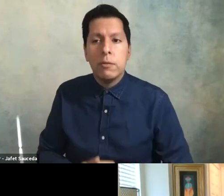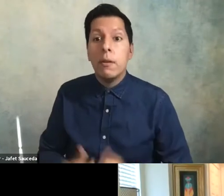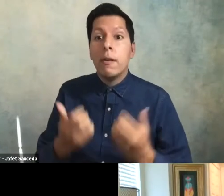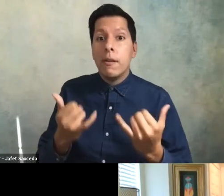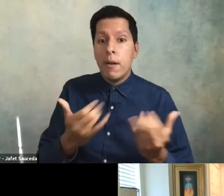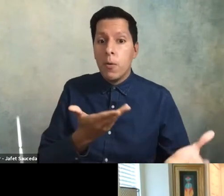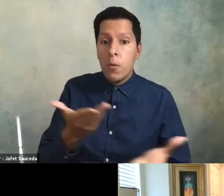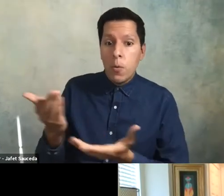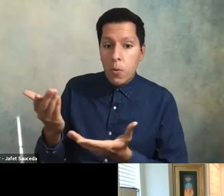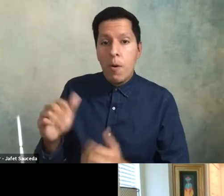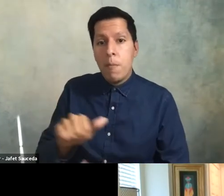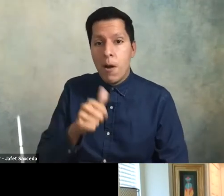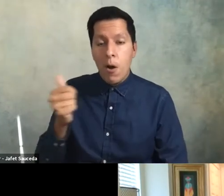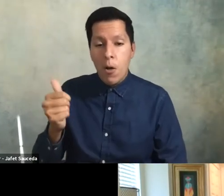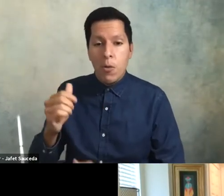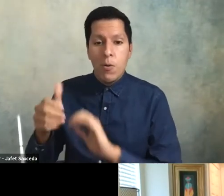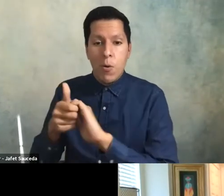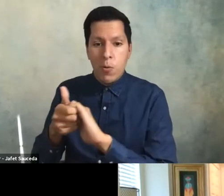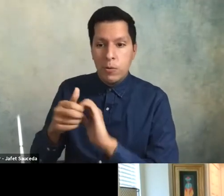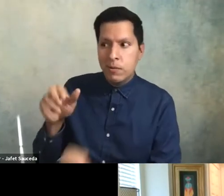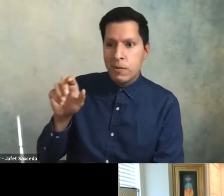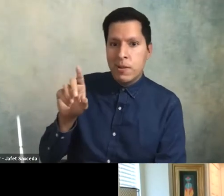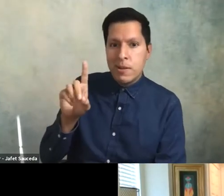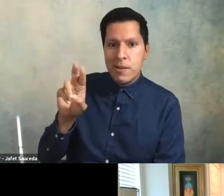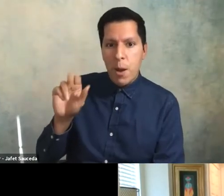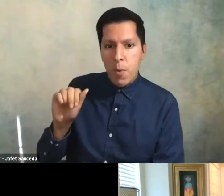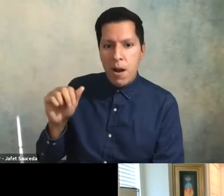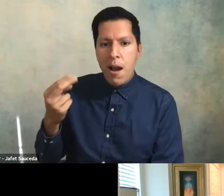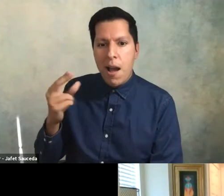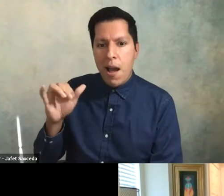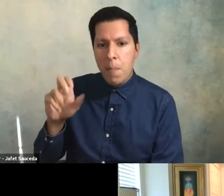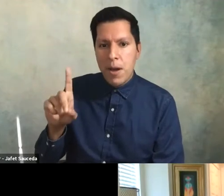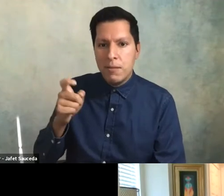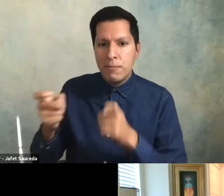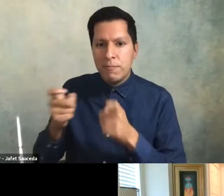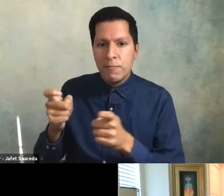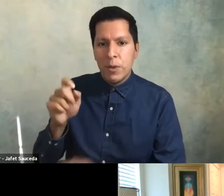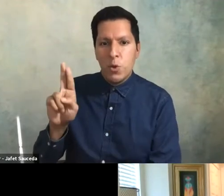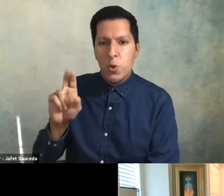to my other co-host Debra hammond the executive director of the university student union at csun